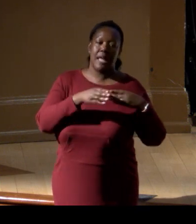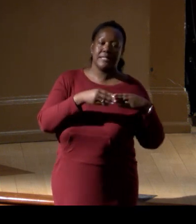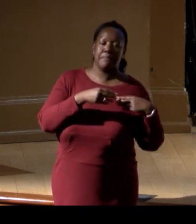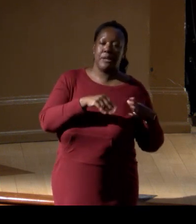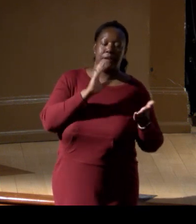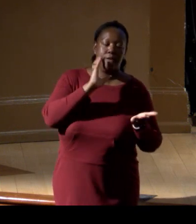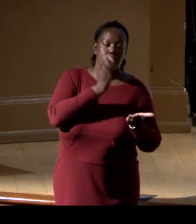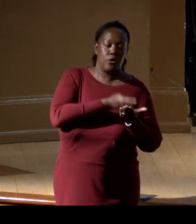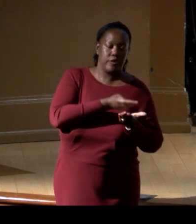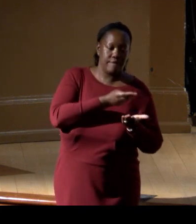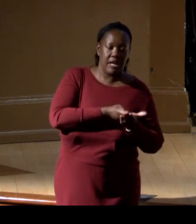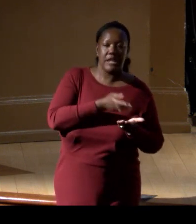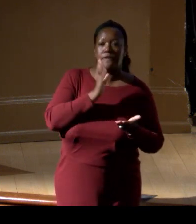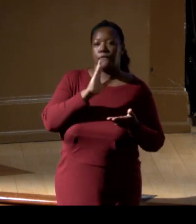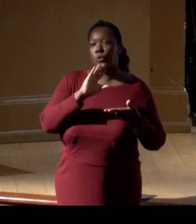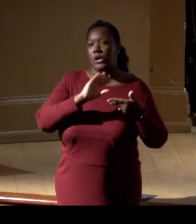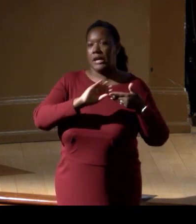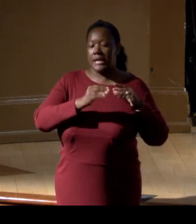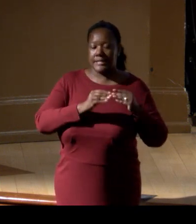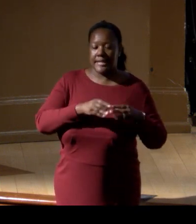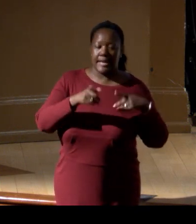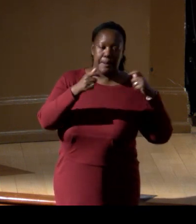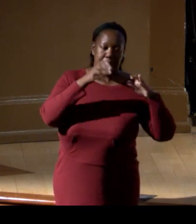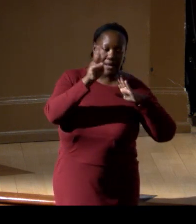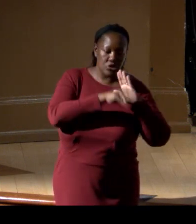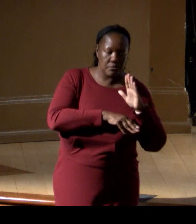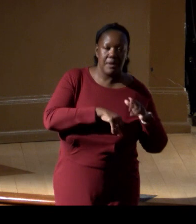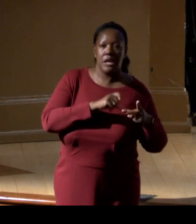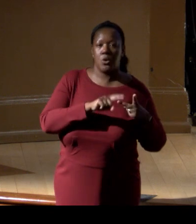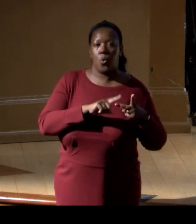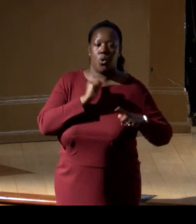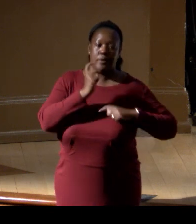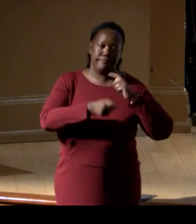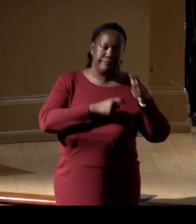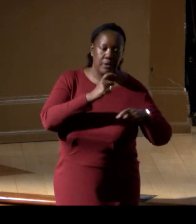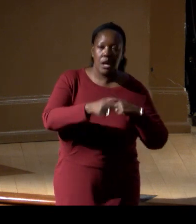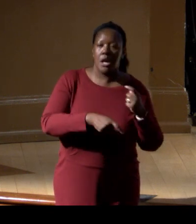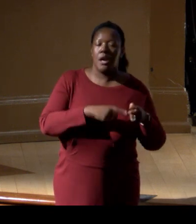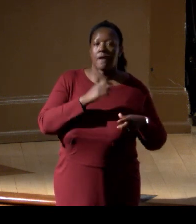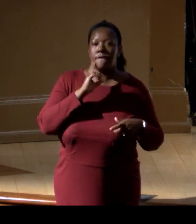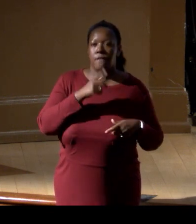or data management, or in-kind contribution through platforms of opportunity,